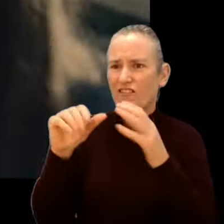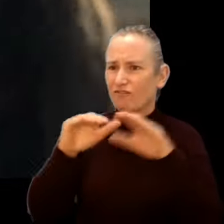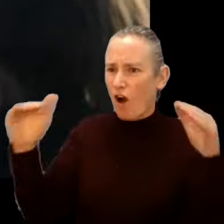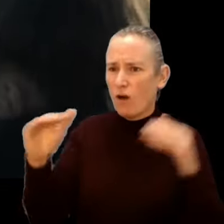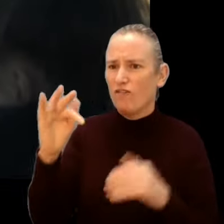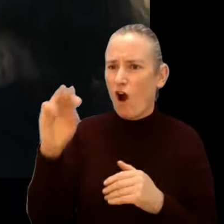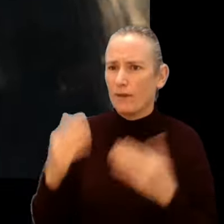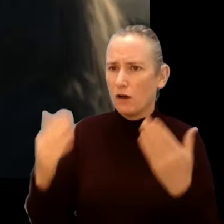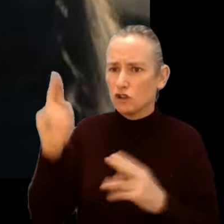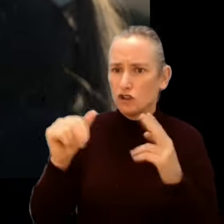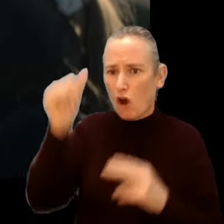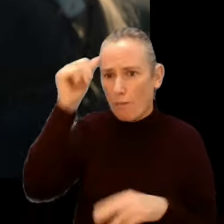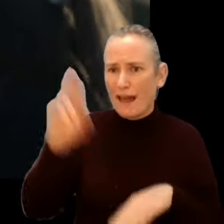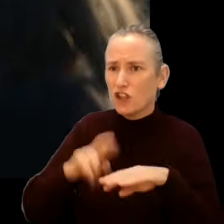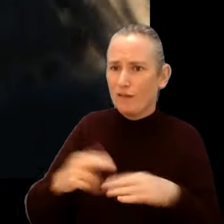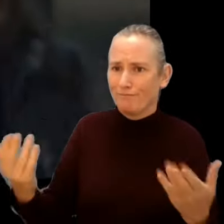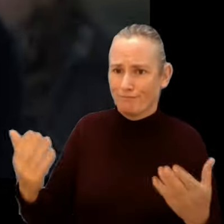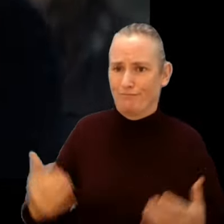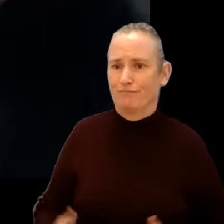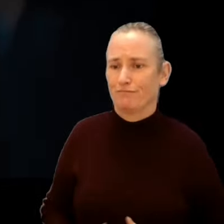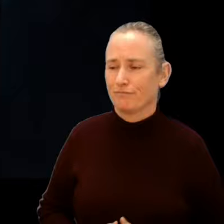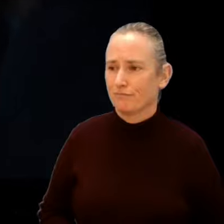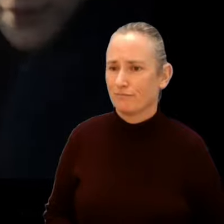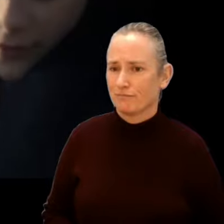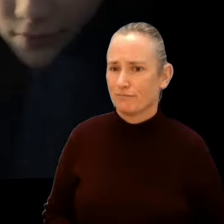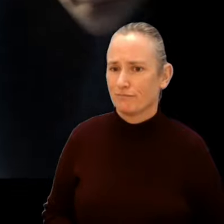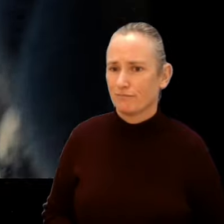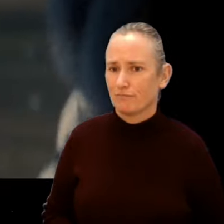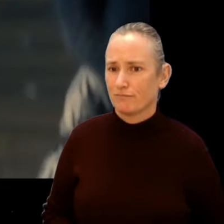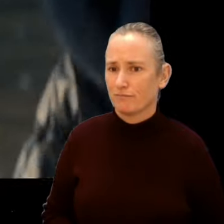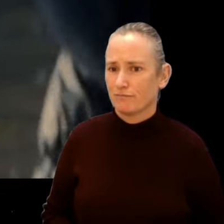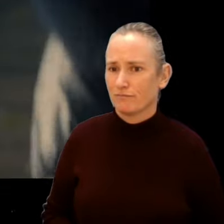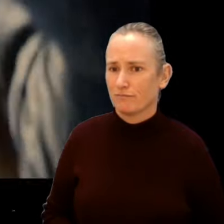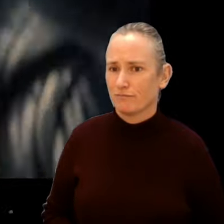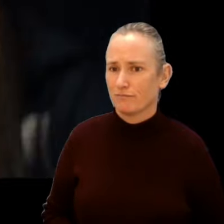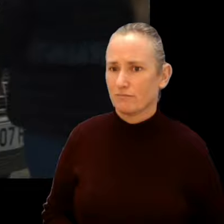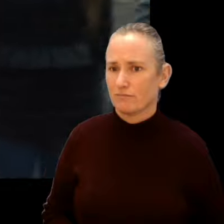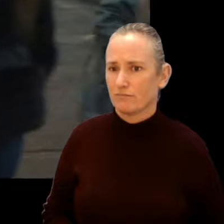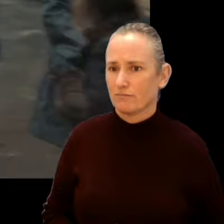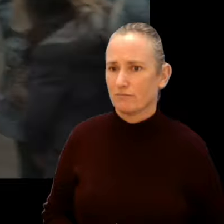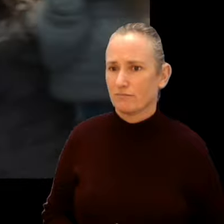Jane, you should know better. Oi, you lot stop that now What are you doing here?